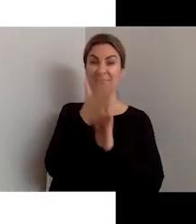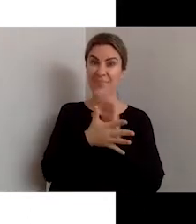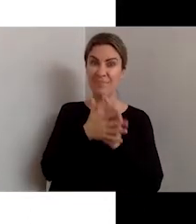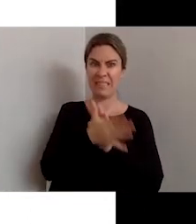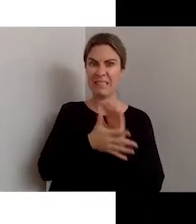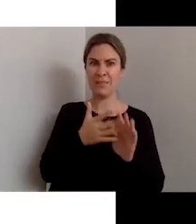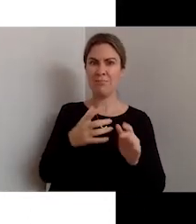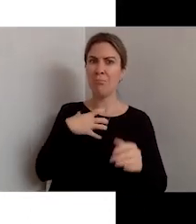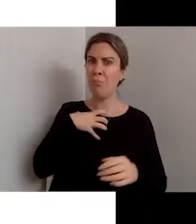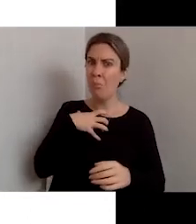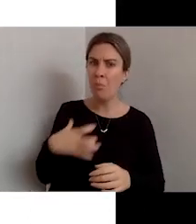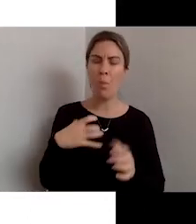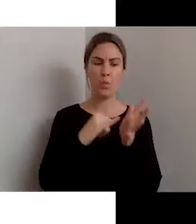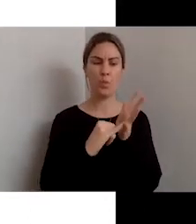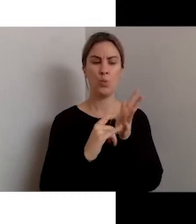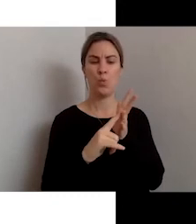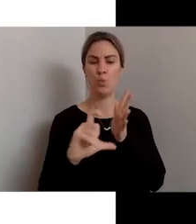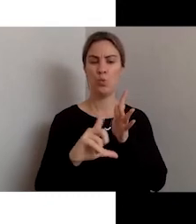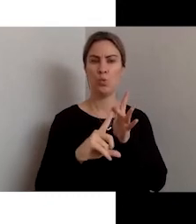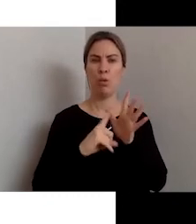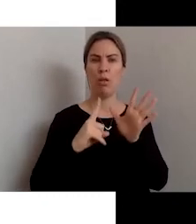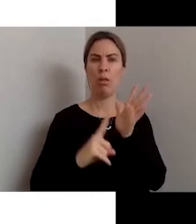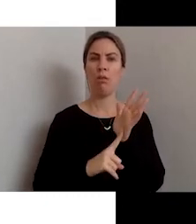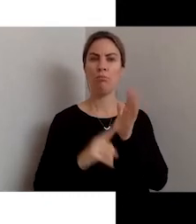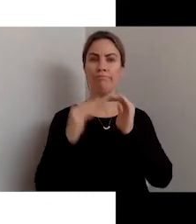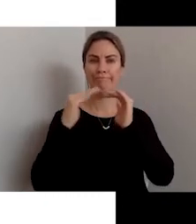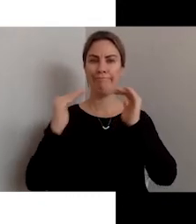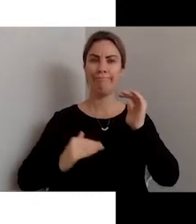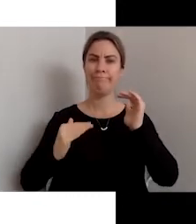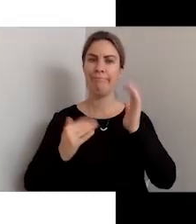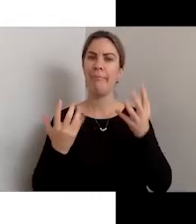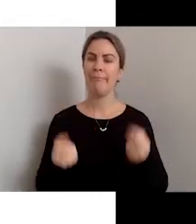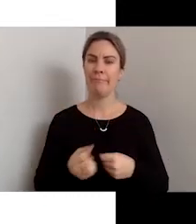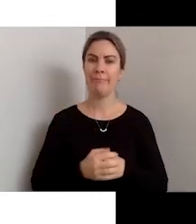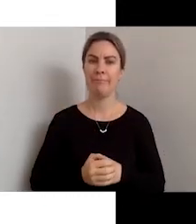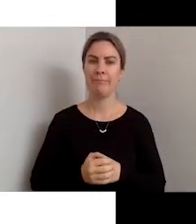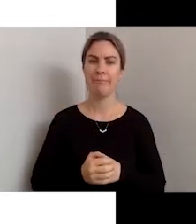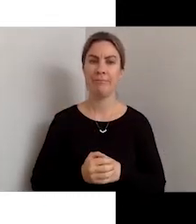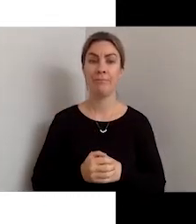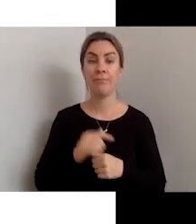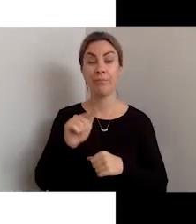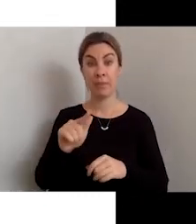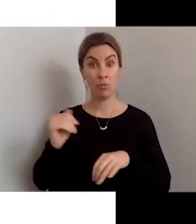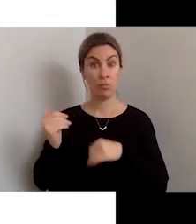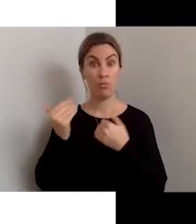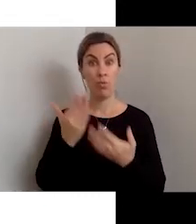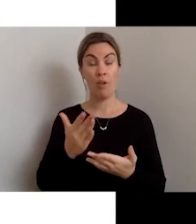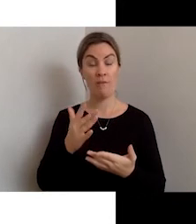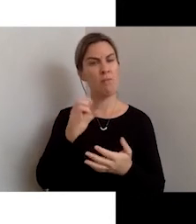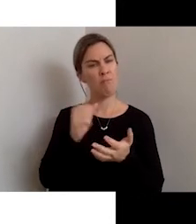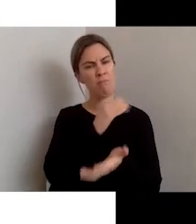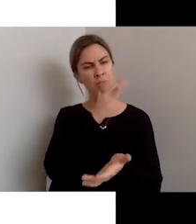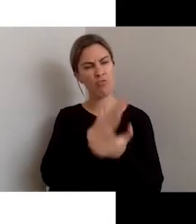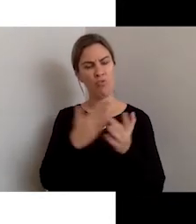inequality, offering a Web that is accessible for Deaf and disabled